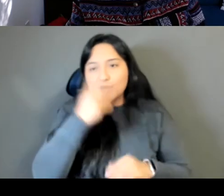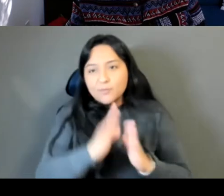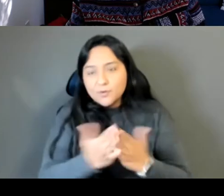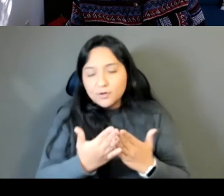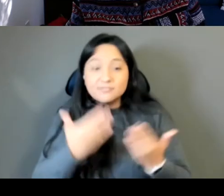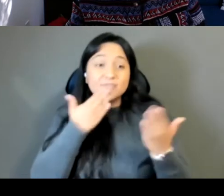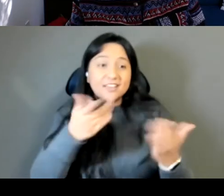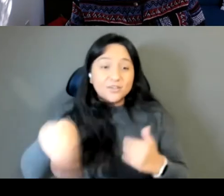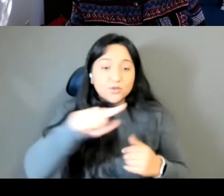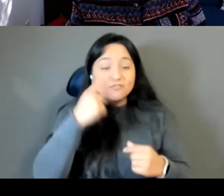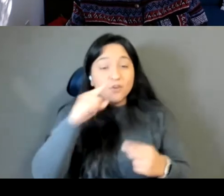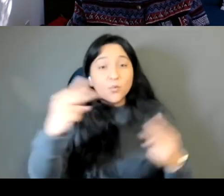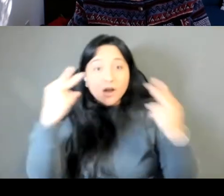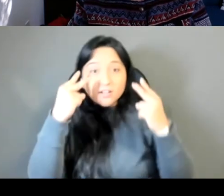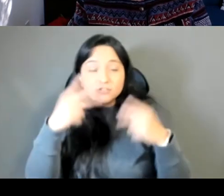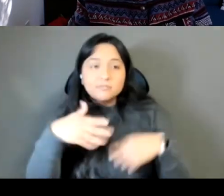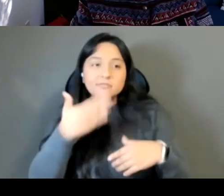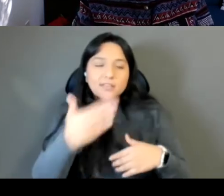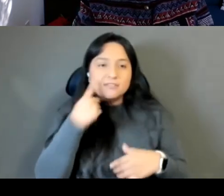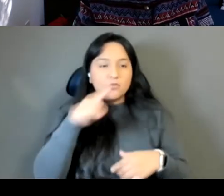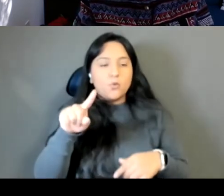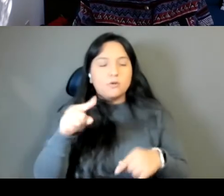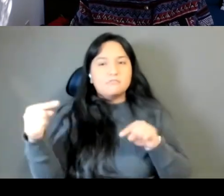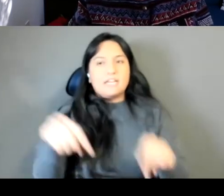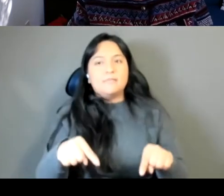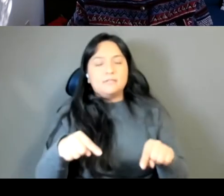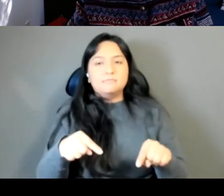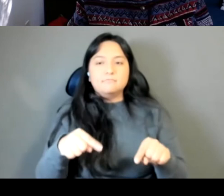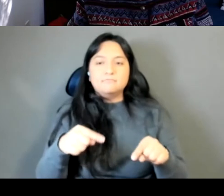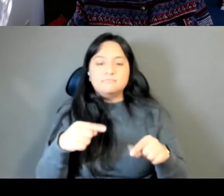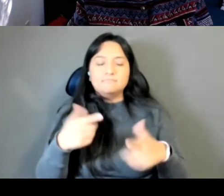Thank you for for hopping on Zoom for us this evening, hopping on zoom with us this evening.